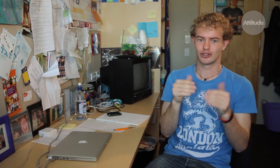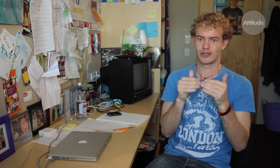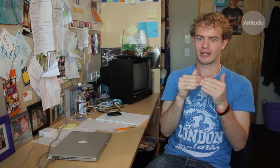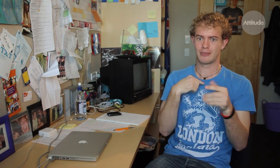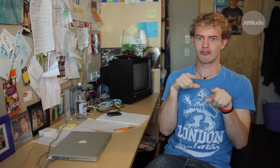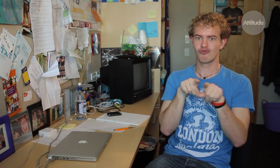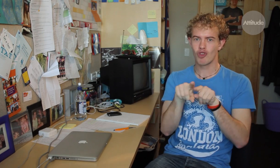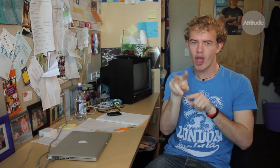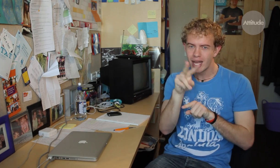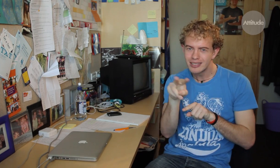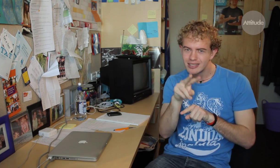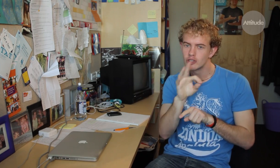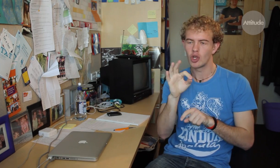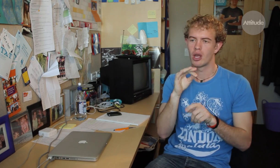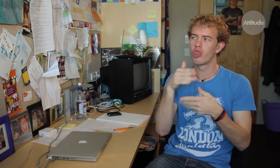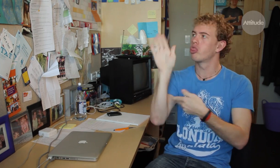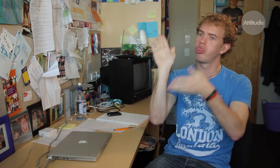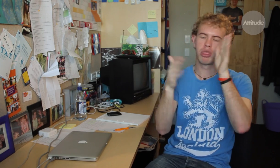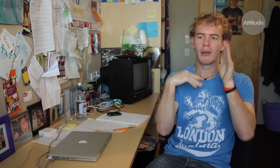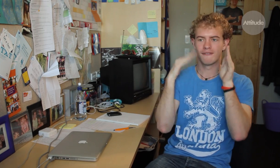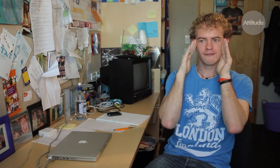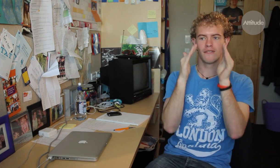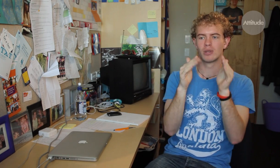a little more. I’ve noticed hearing people can be unfocused.